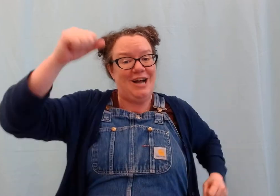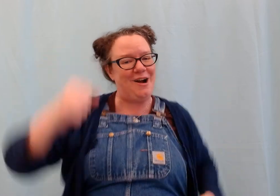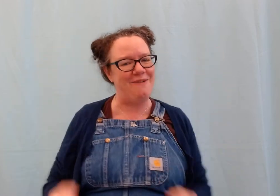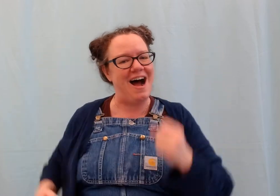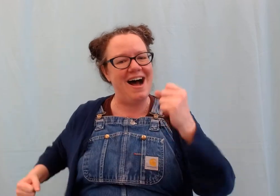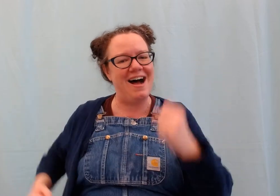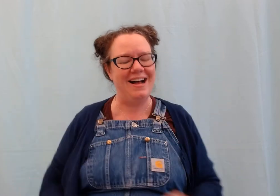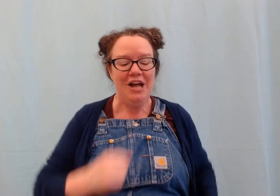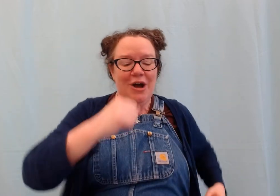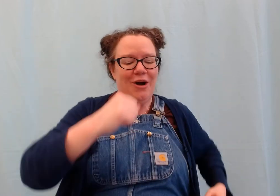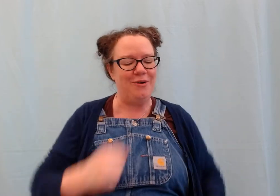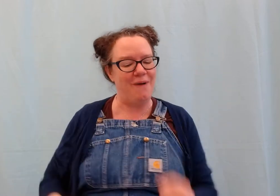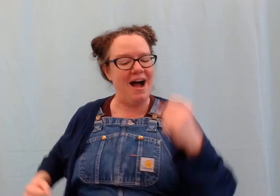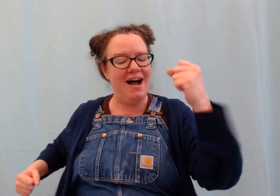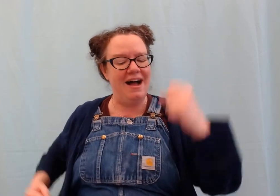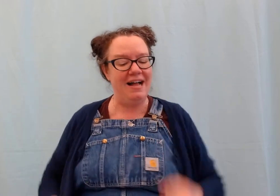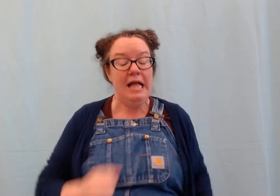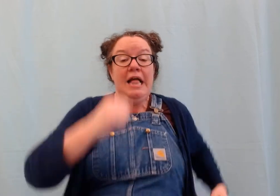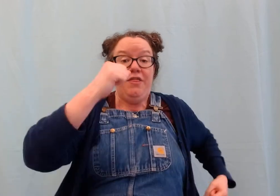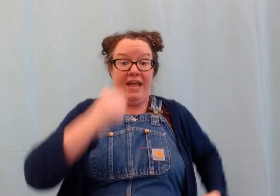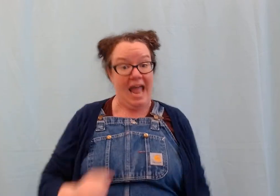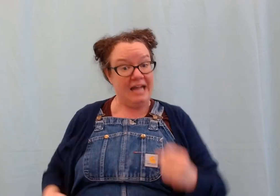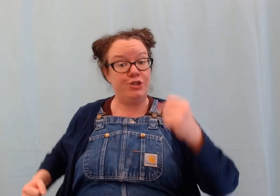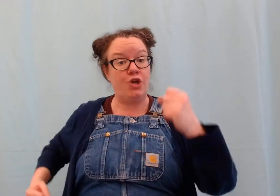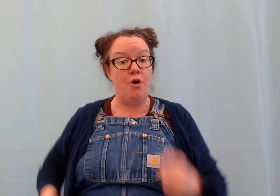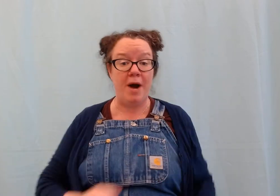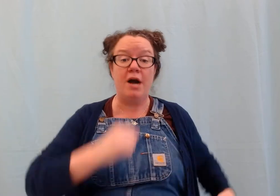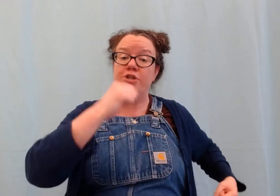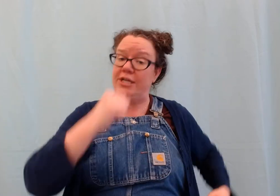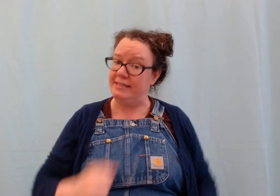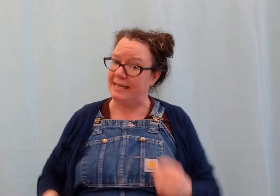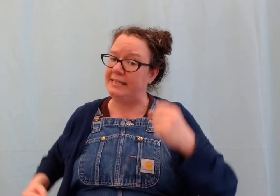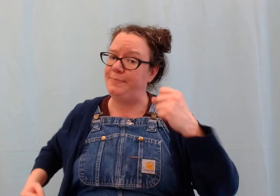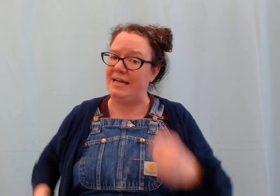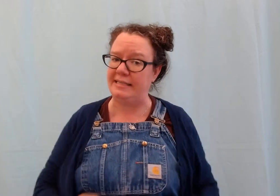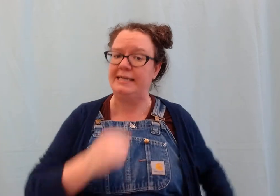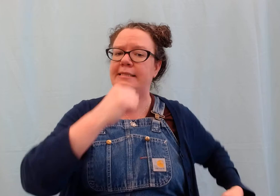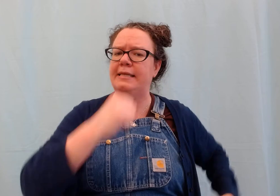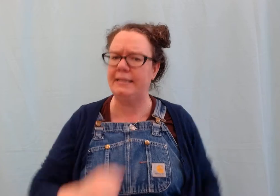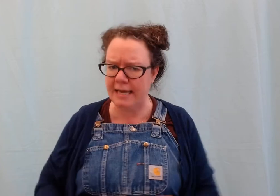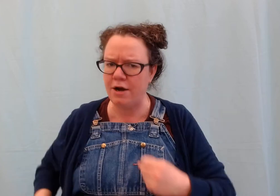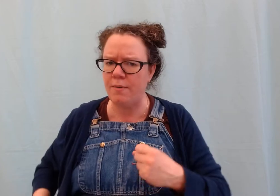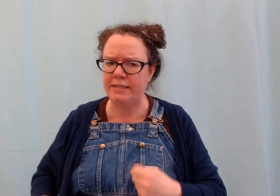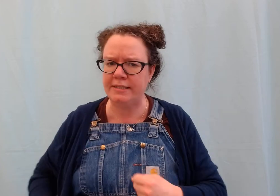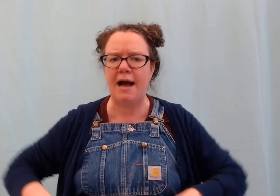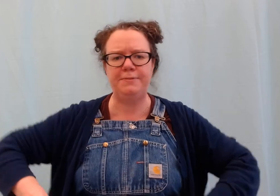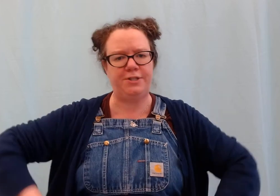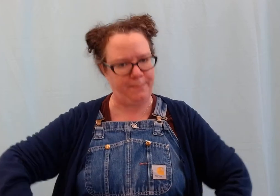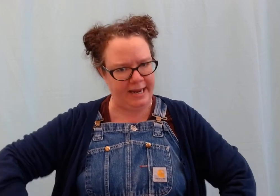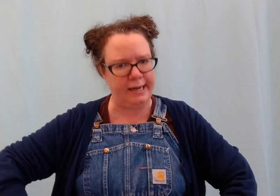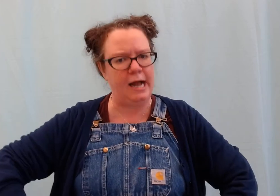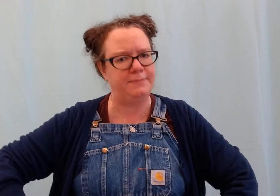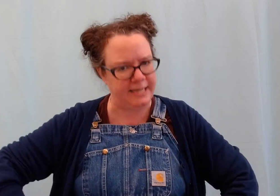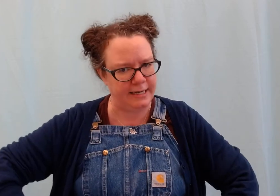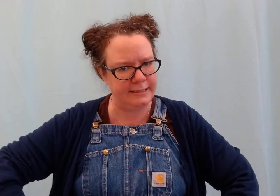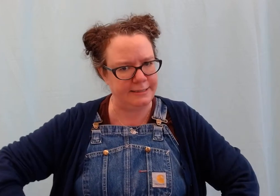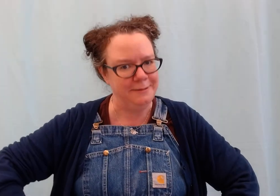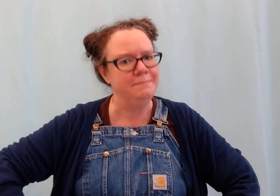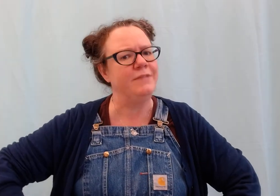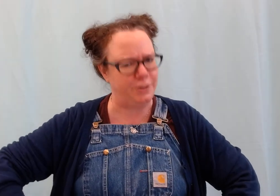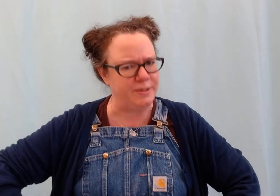Hurrah, hurrah. The ants go marching six by six. The little one stops to pick up sticks.# Let's pretend